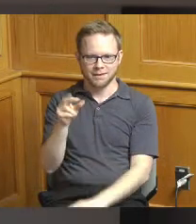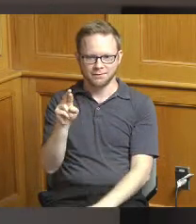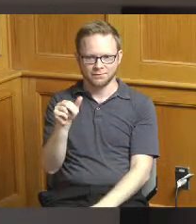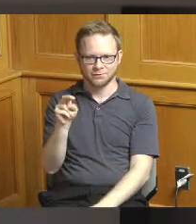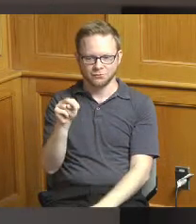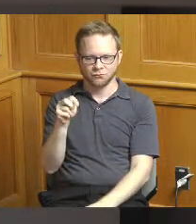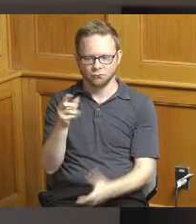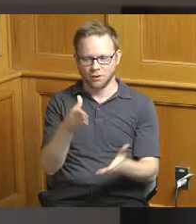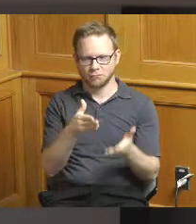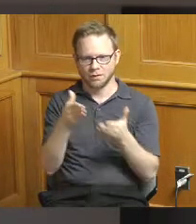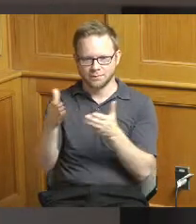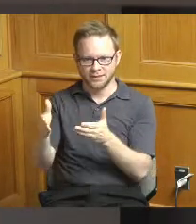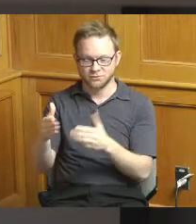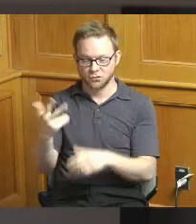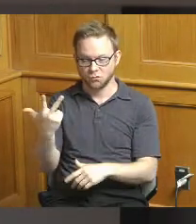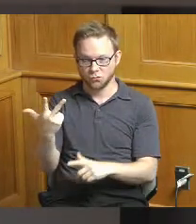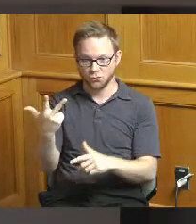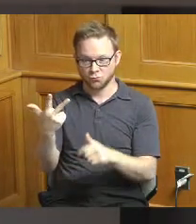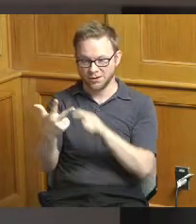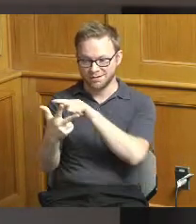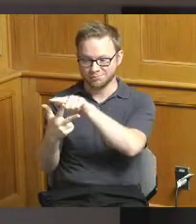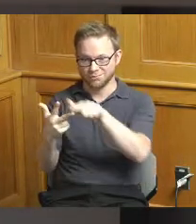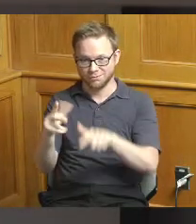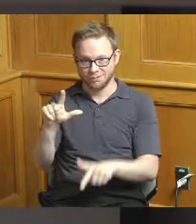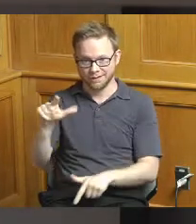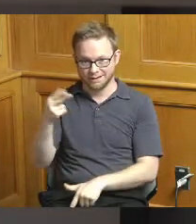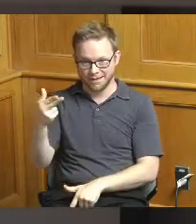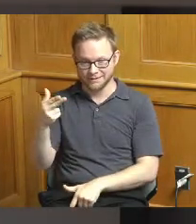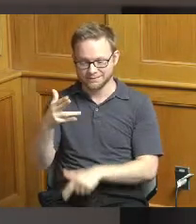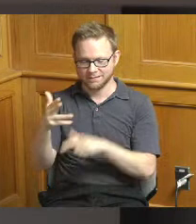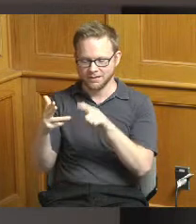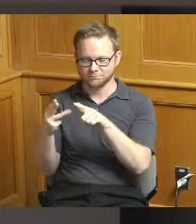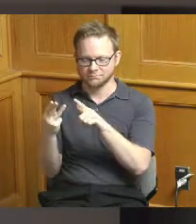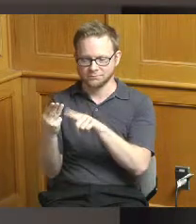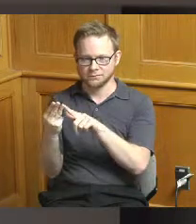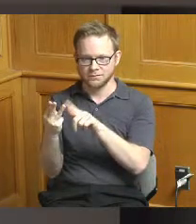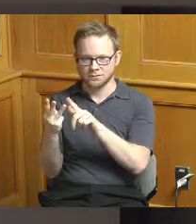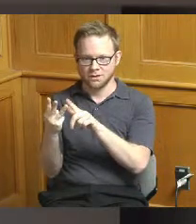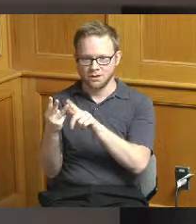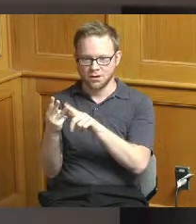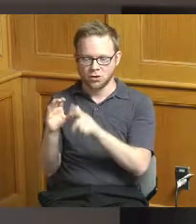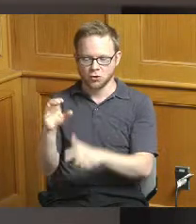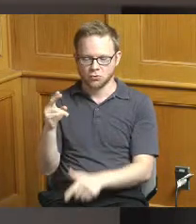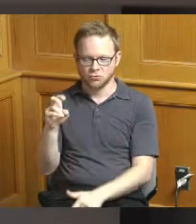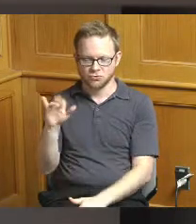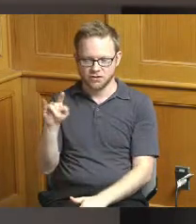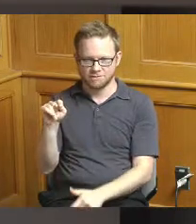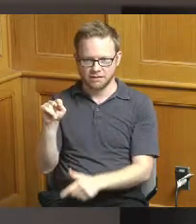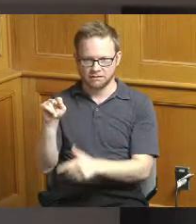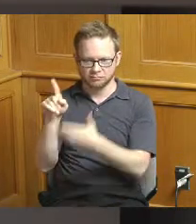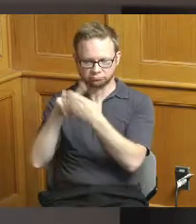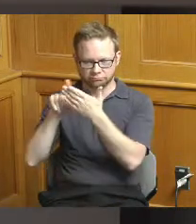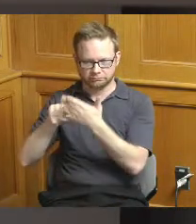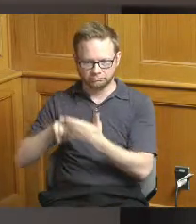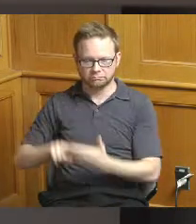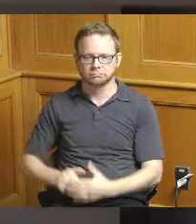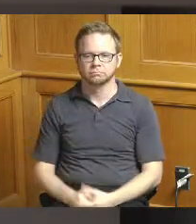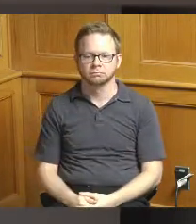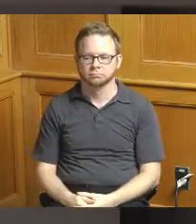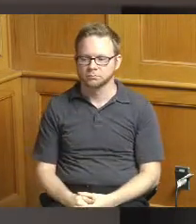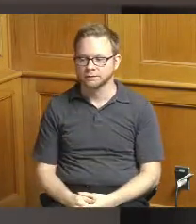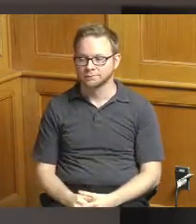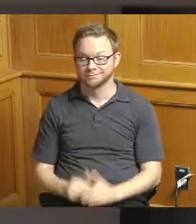items for Lincoln Heights and then 25,000 for Cheviot market study these next steps pertain